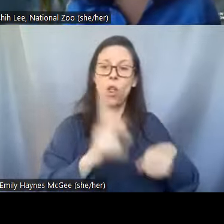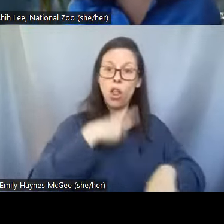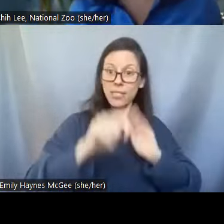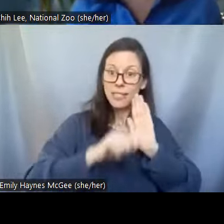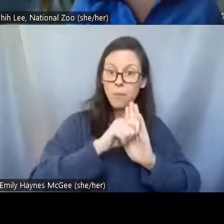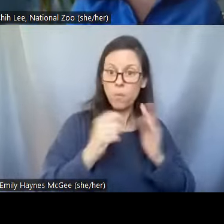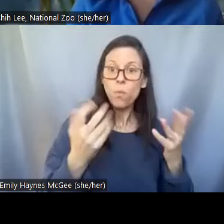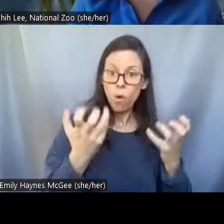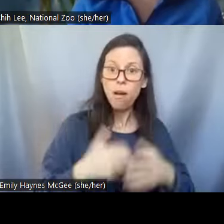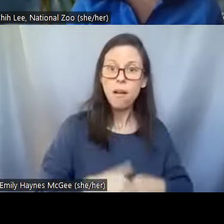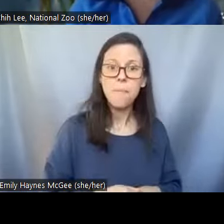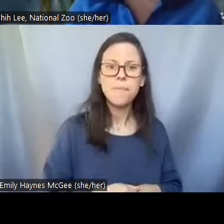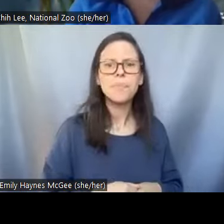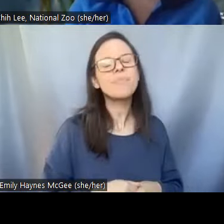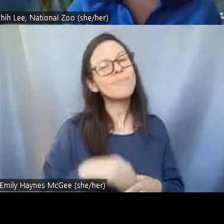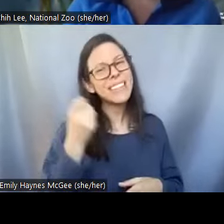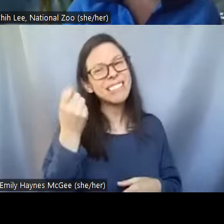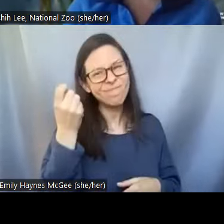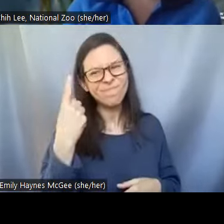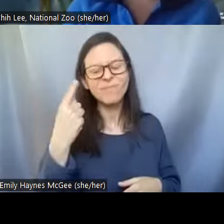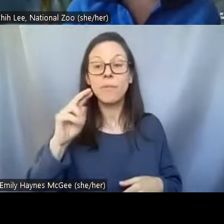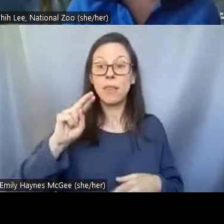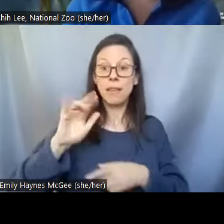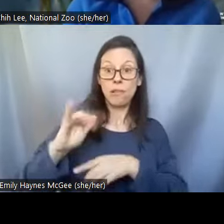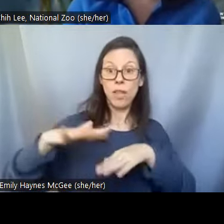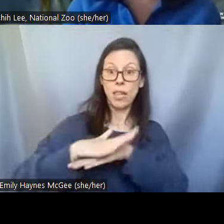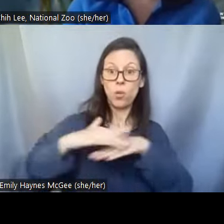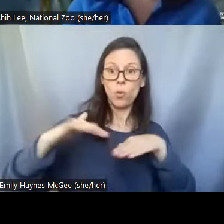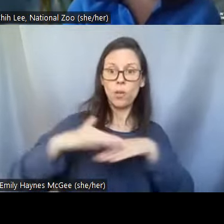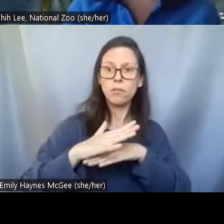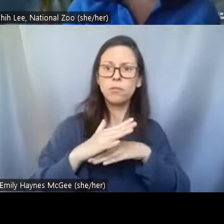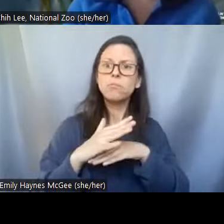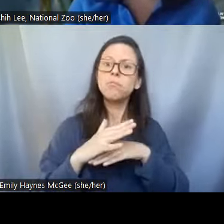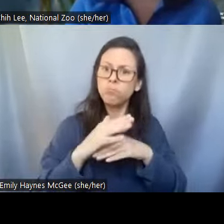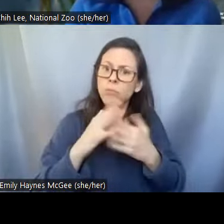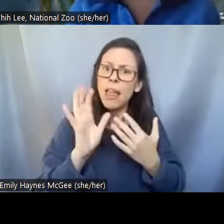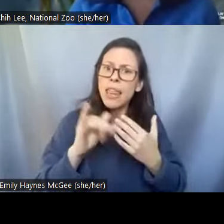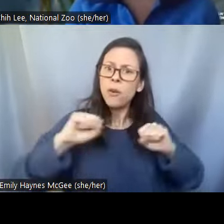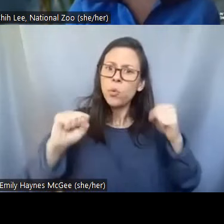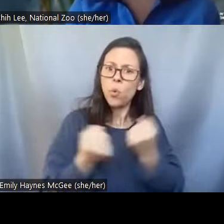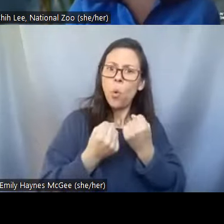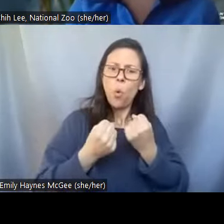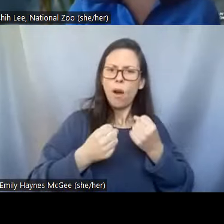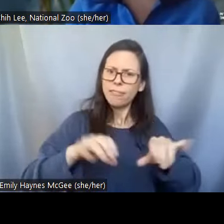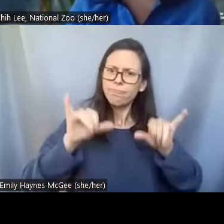So liquid nitrogen even though like I say provide a very stable cold temperature it does take up a